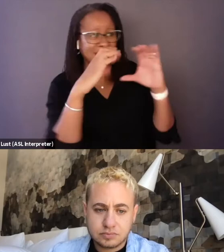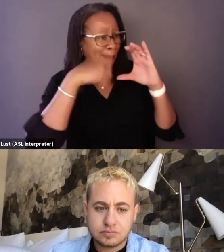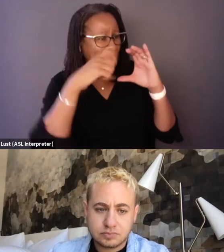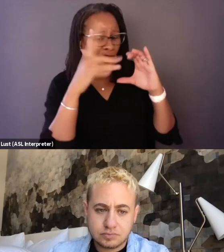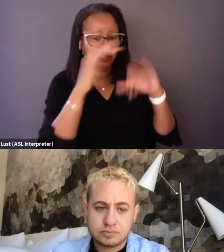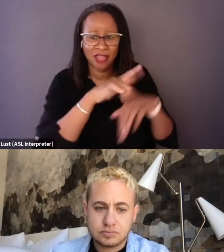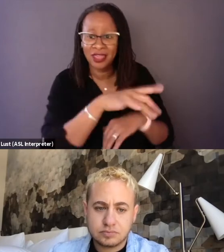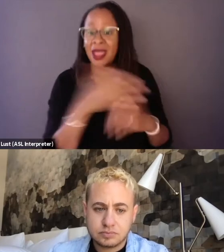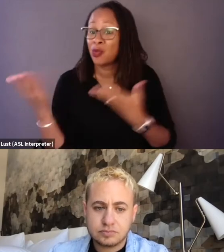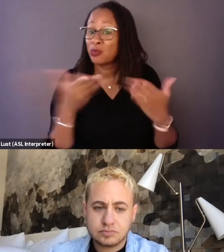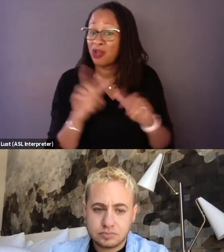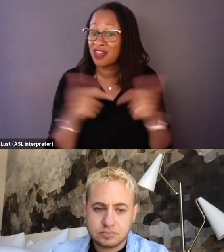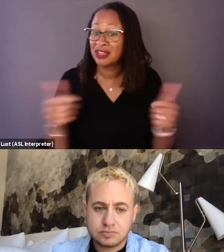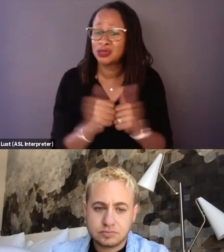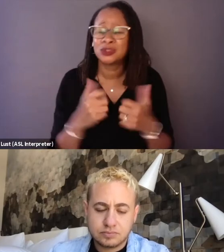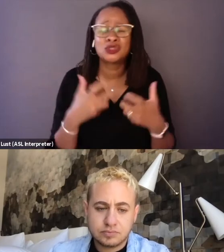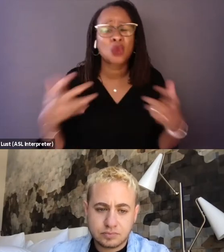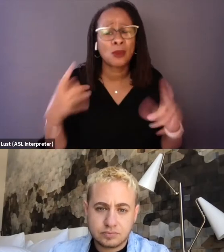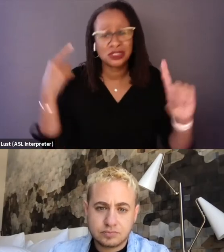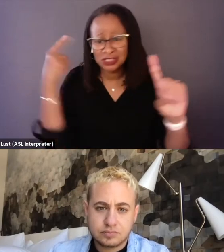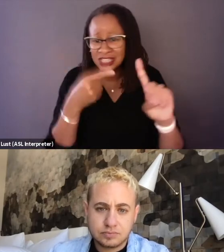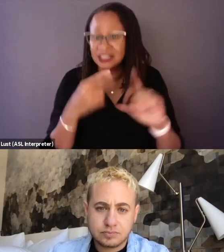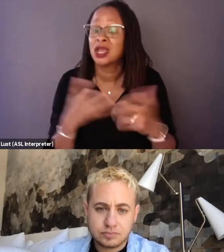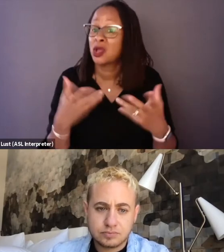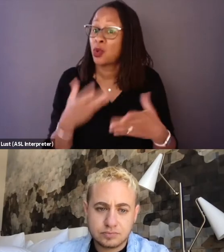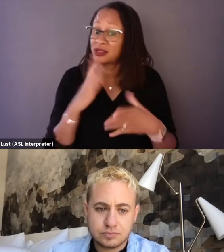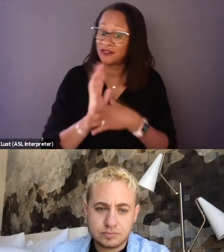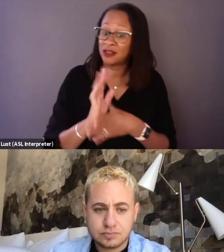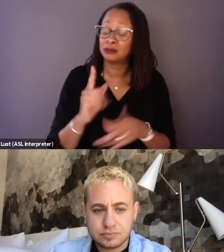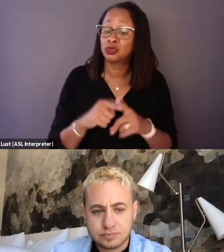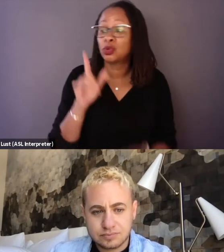with a ton of intention, and we really wanted the film to look very specific,